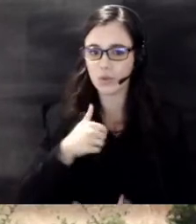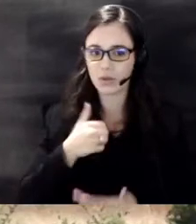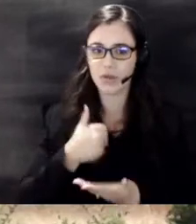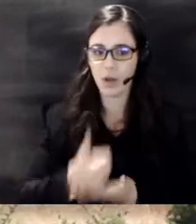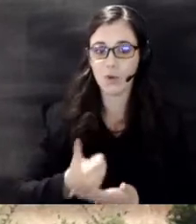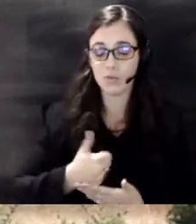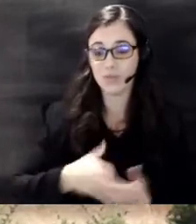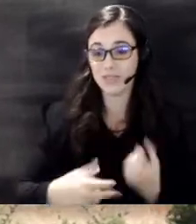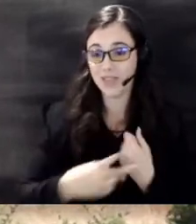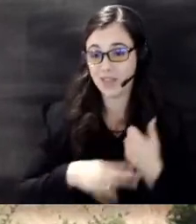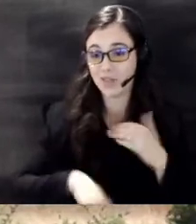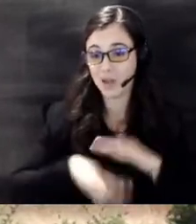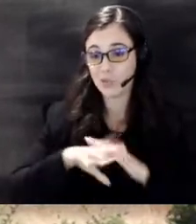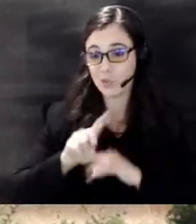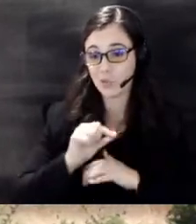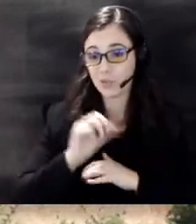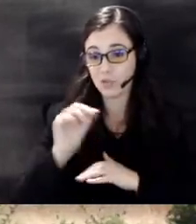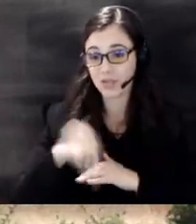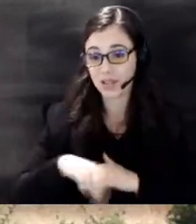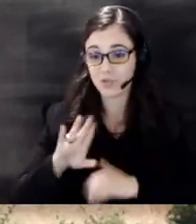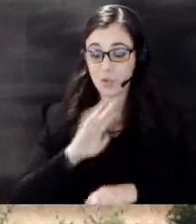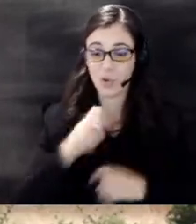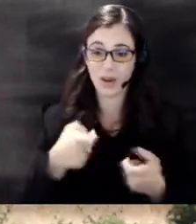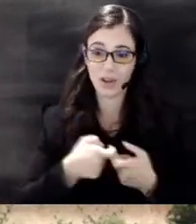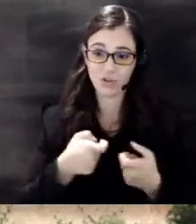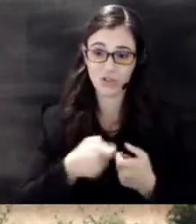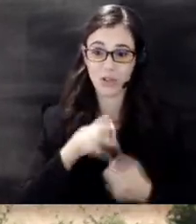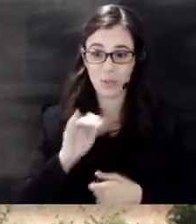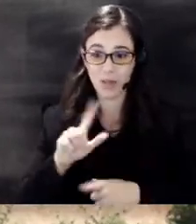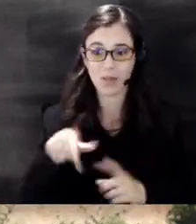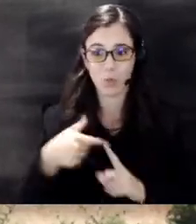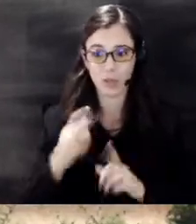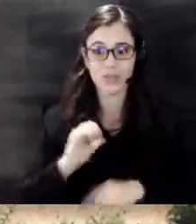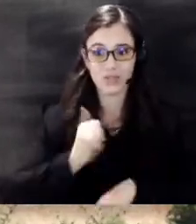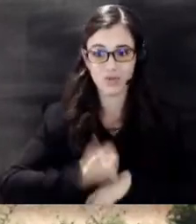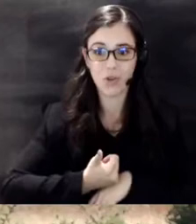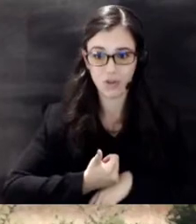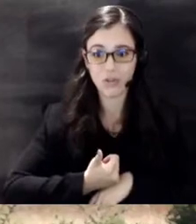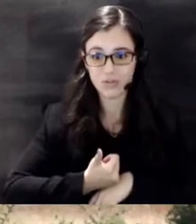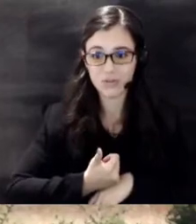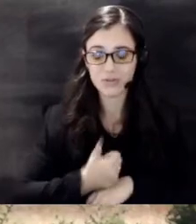on their energy bill is once installed United Way will be Distributing books for children